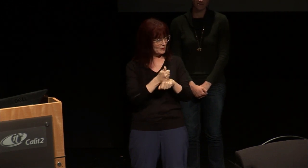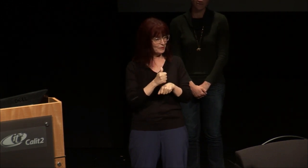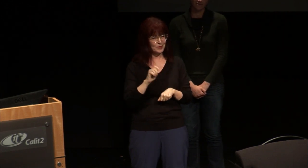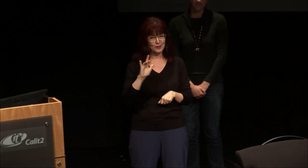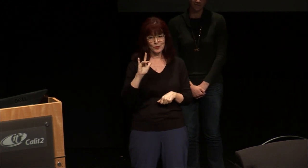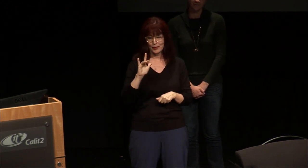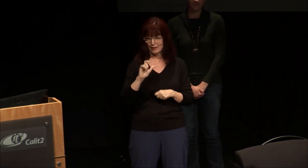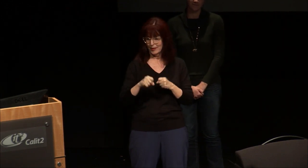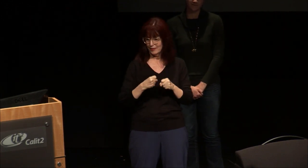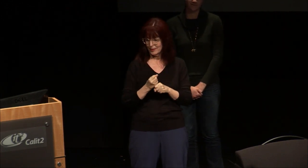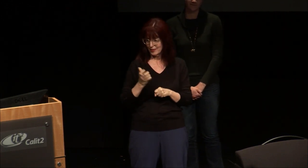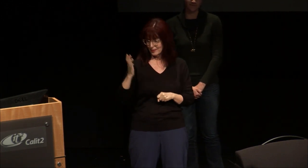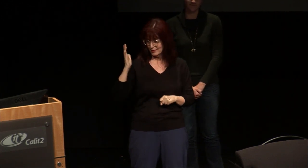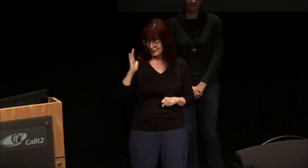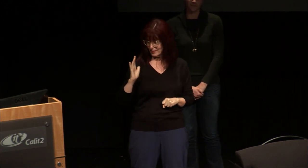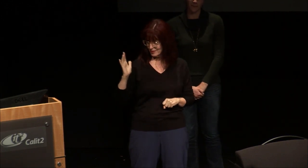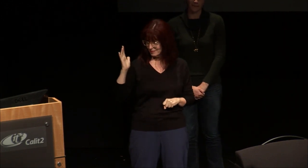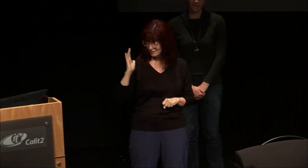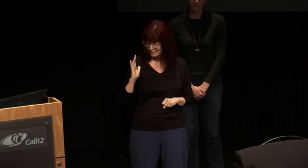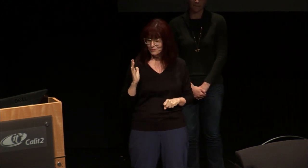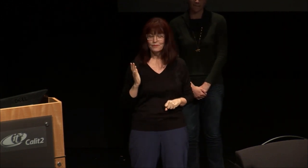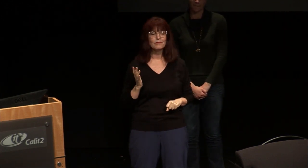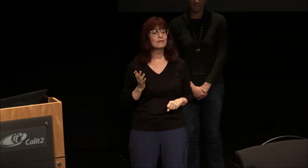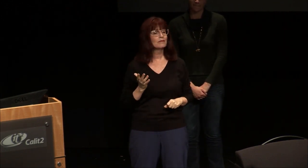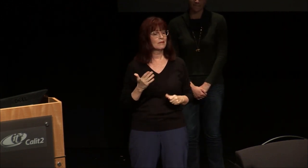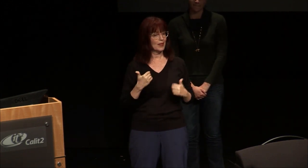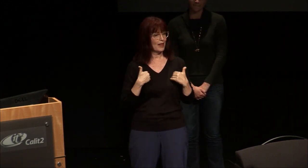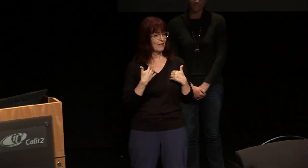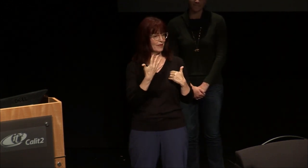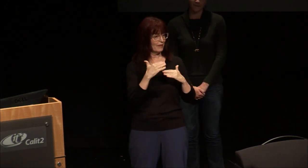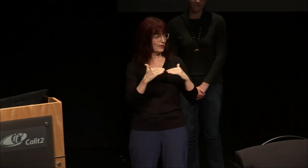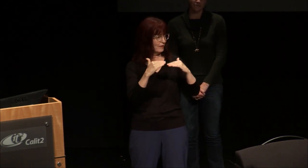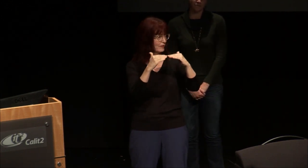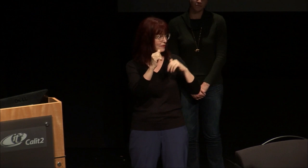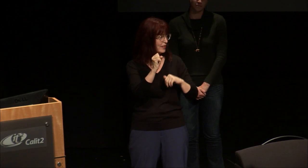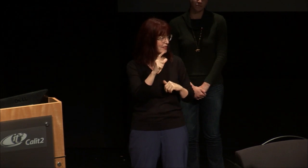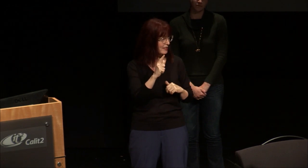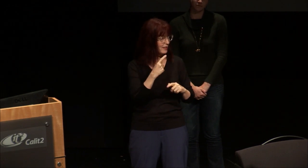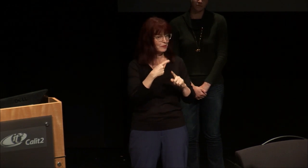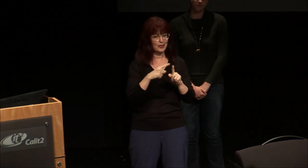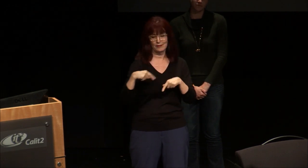our ASL program here on campus was established 25 years ago we have five